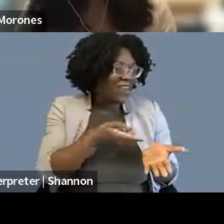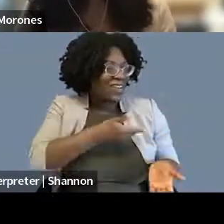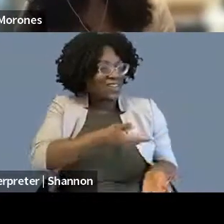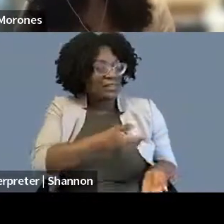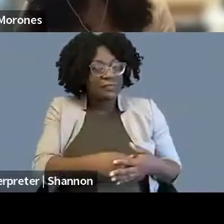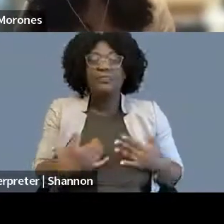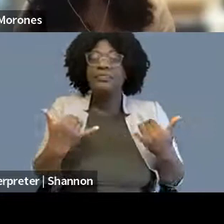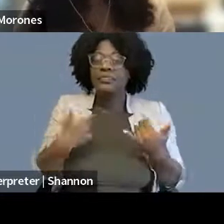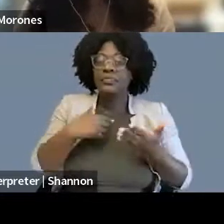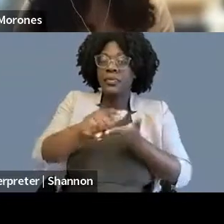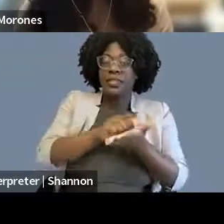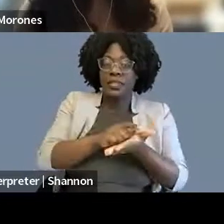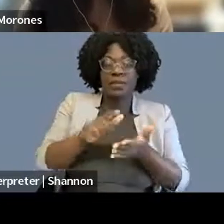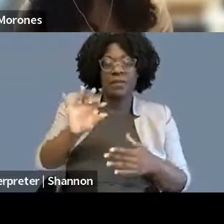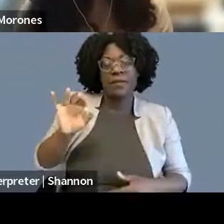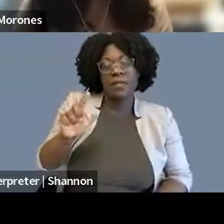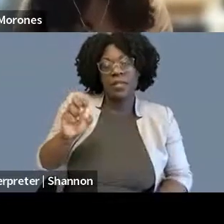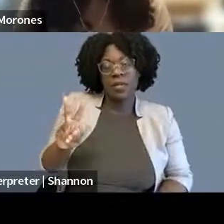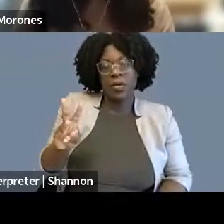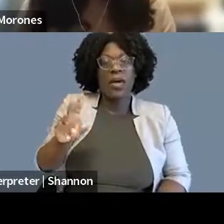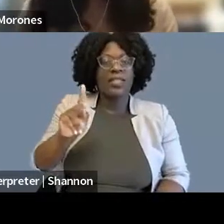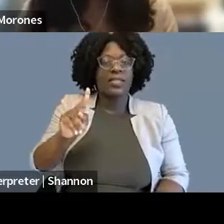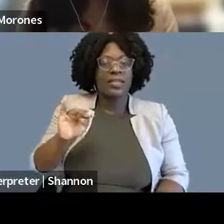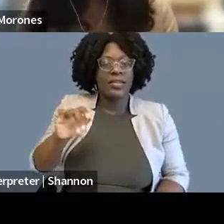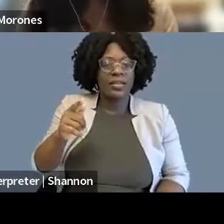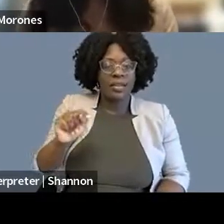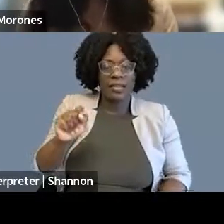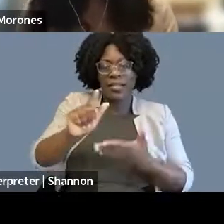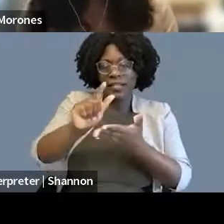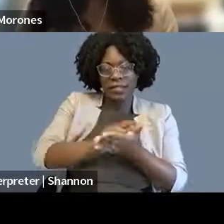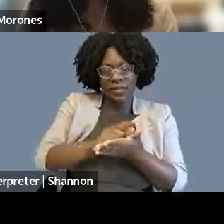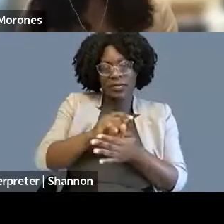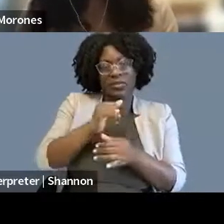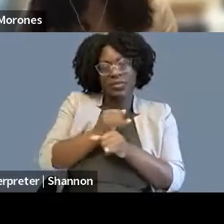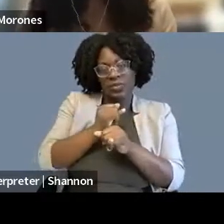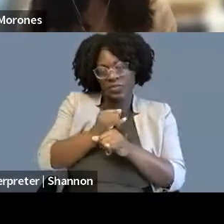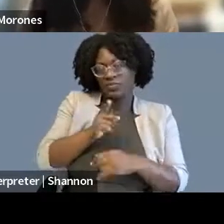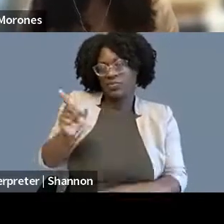at the Knight First Amendment Institute at Columbia. And the Knight Institute focuses on free speech